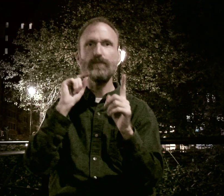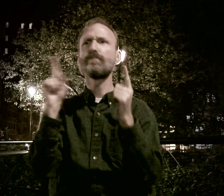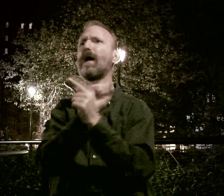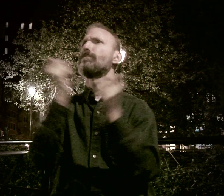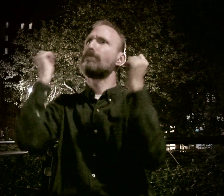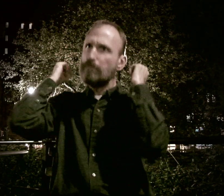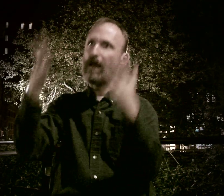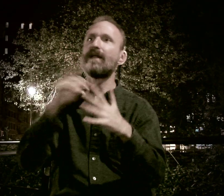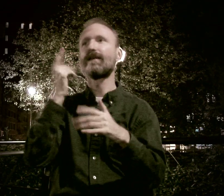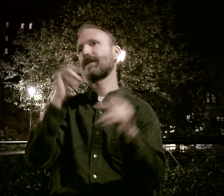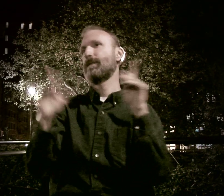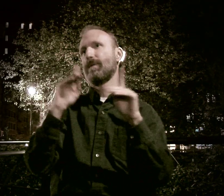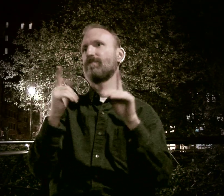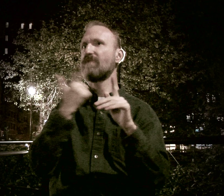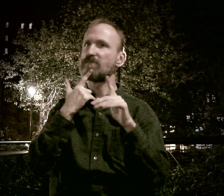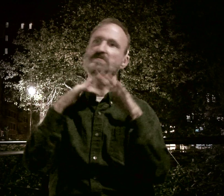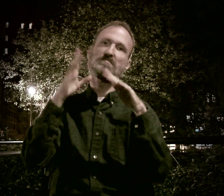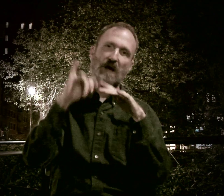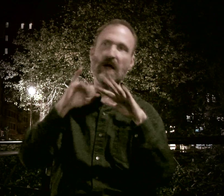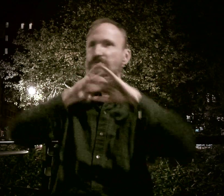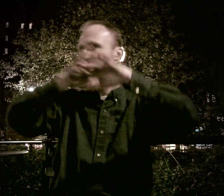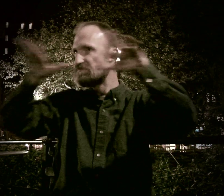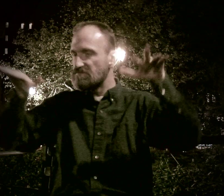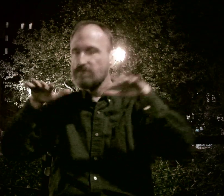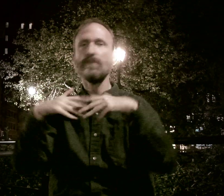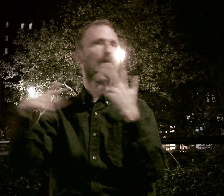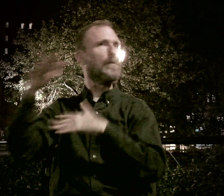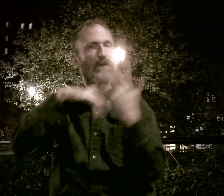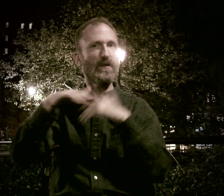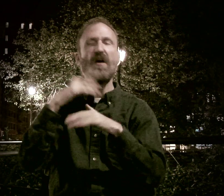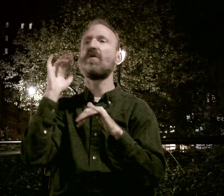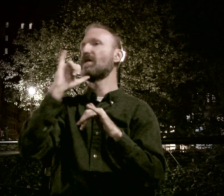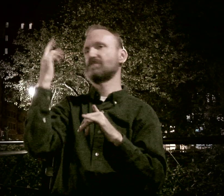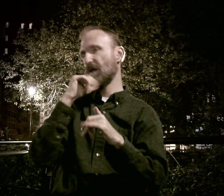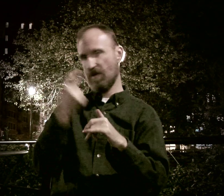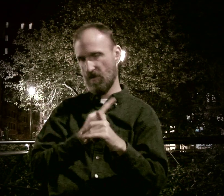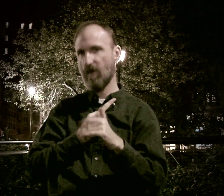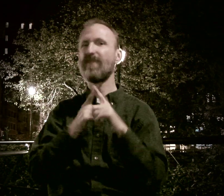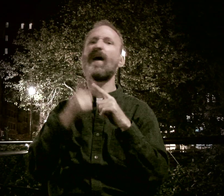I met many Deaf Gay people. Lesbians, bi, the whole spectrum. Socializing with them, that was my realization that I wasn't the only one.